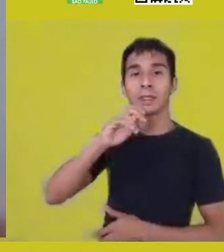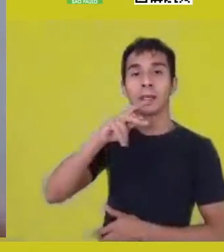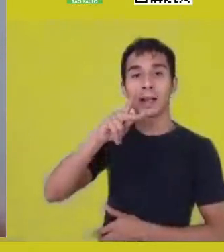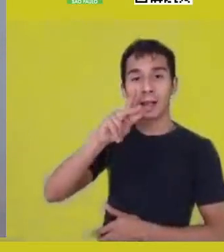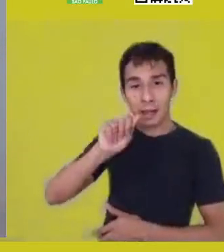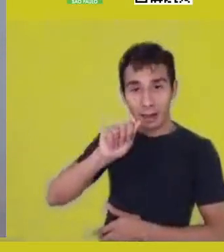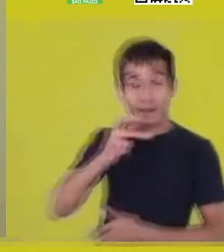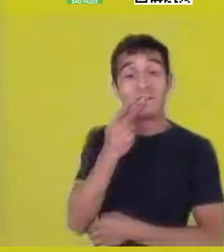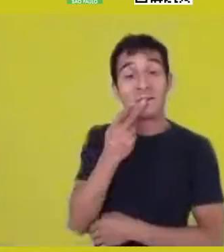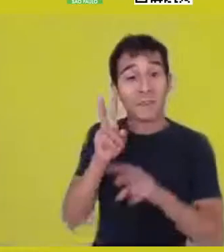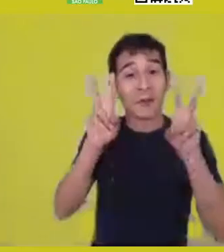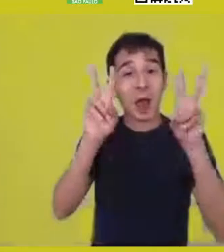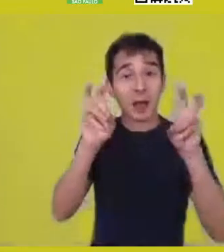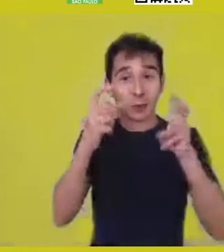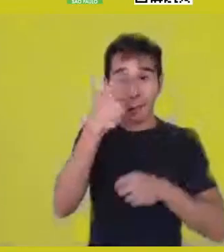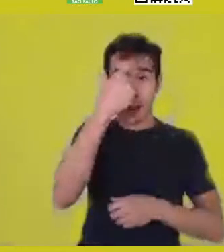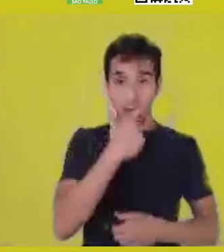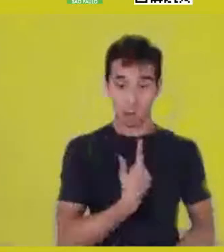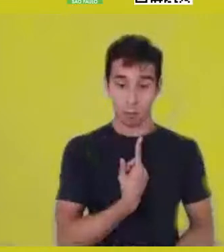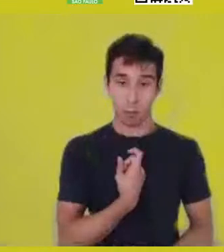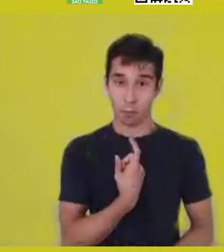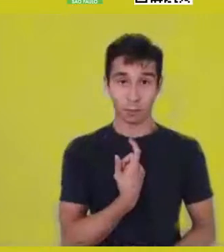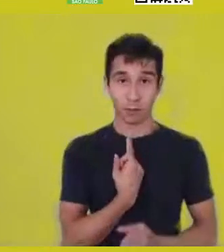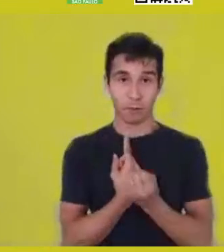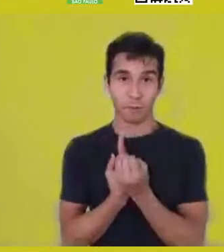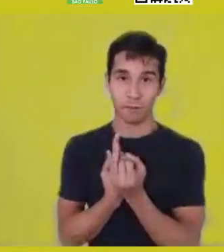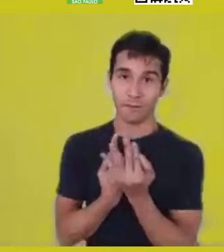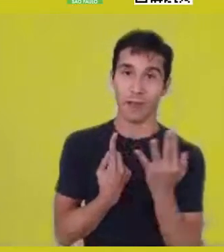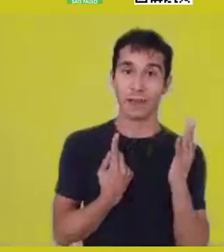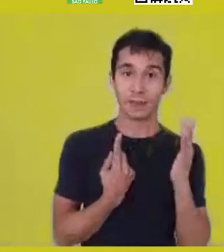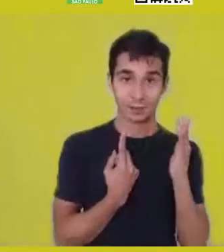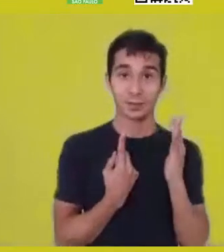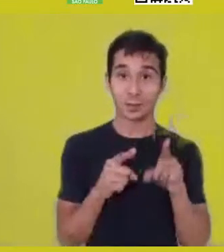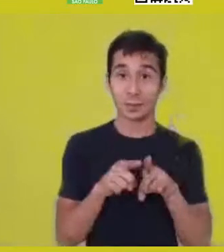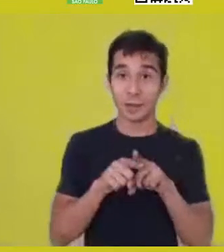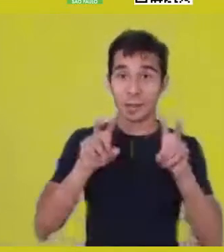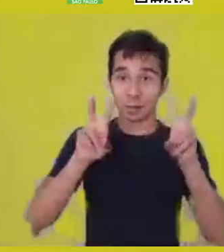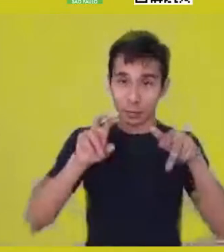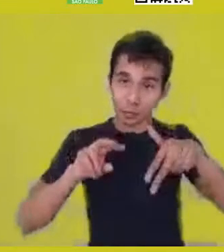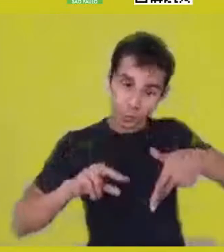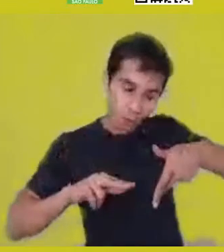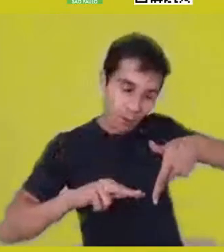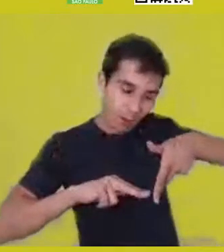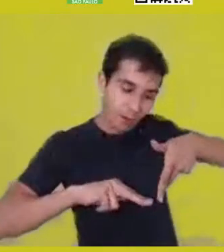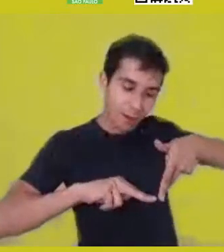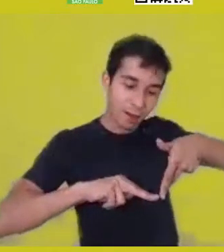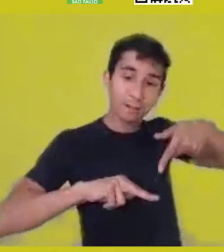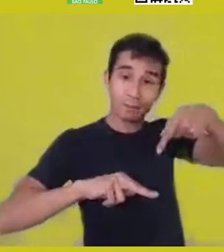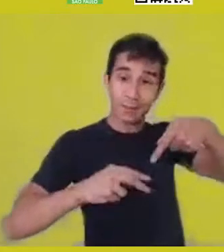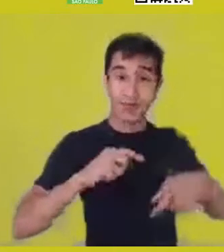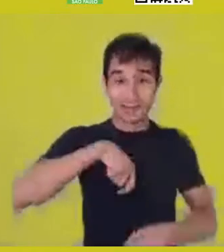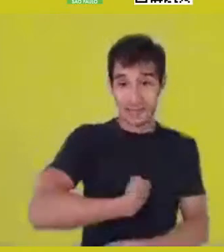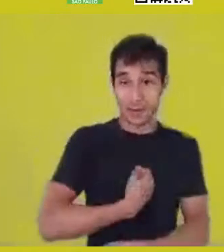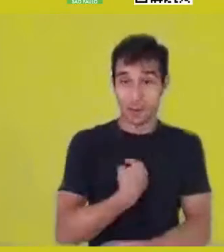there is a multimorphological, multiontological,